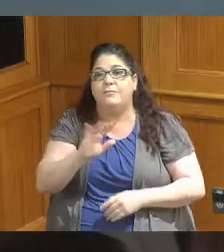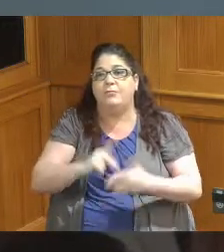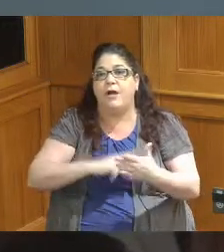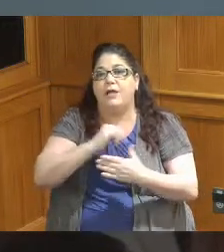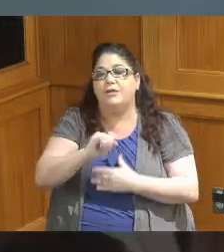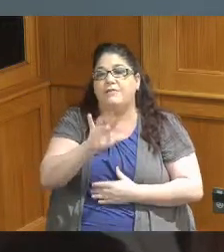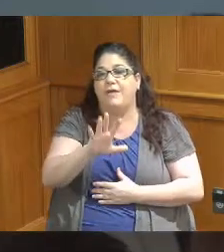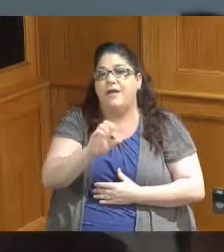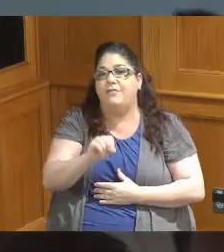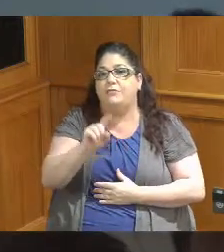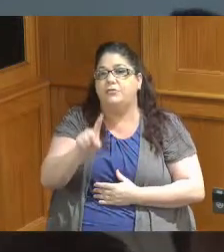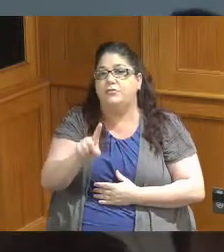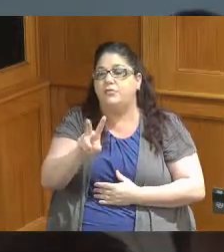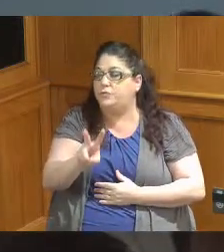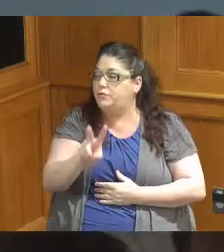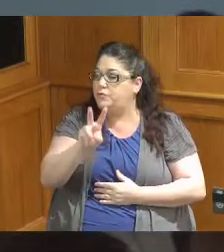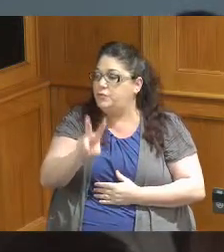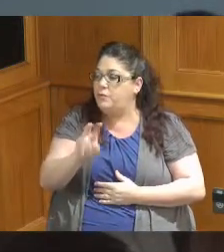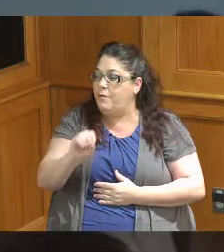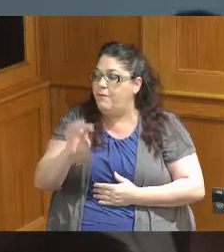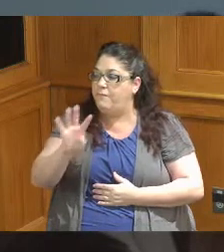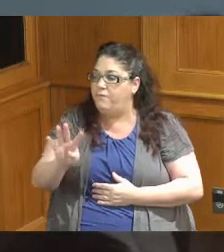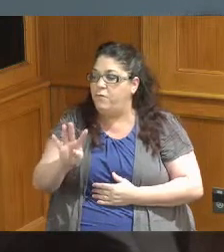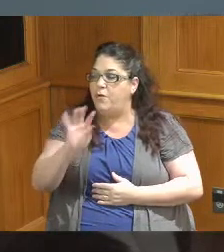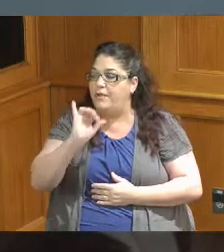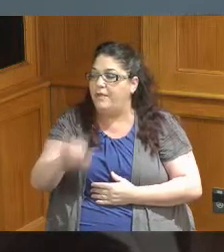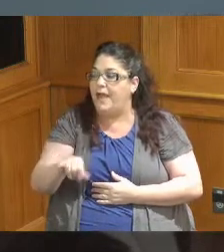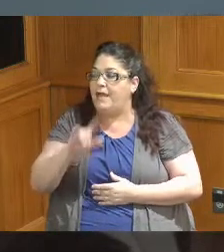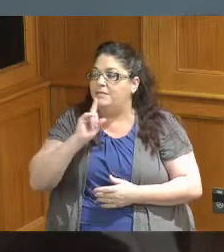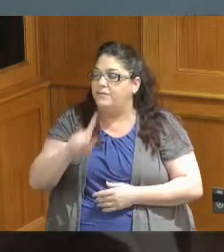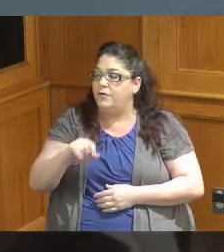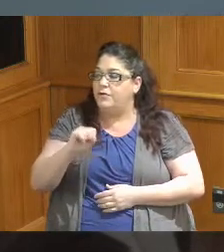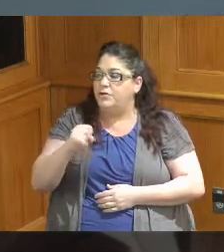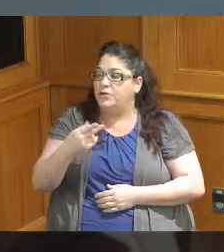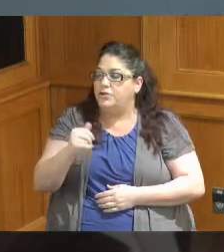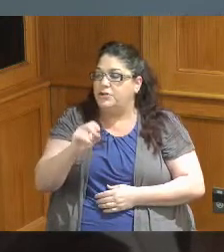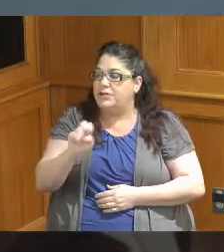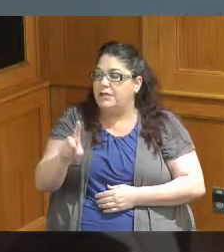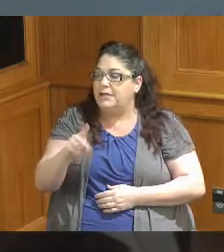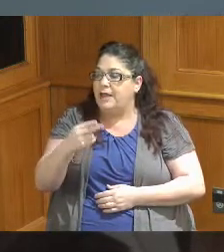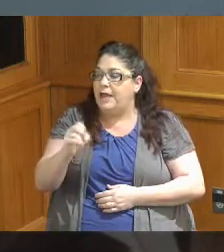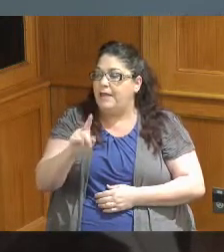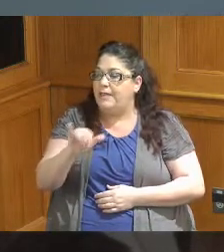which is Sheed Hanley Weiss and Gaines Road improvements located in Colerain Township